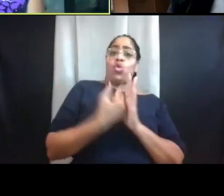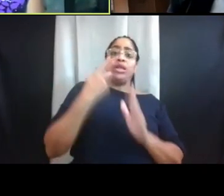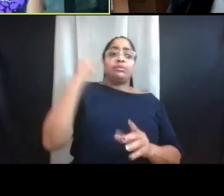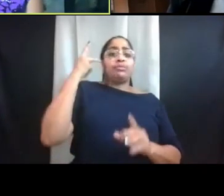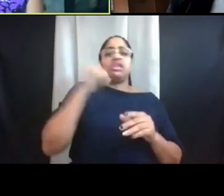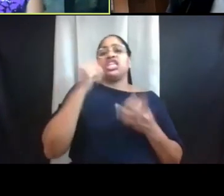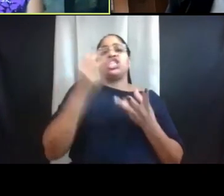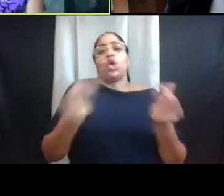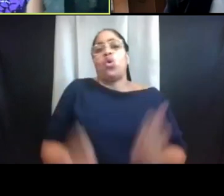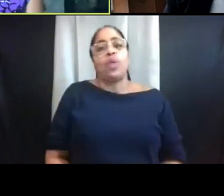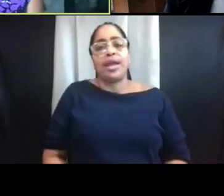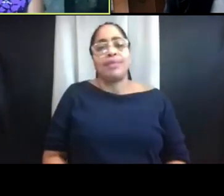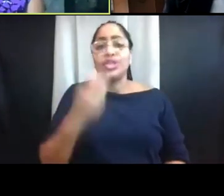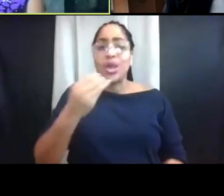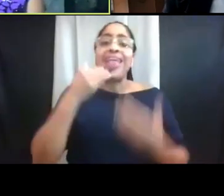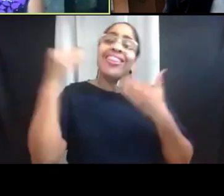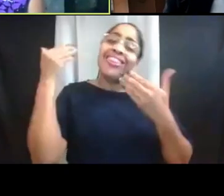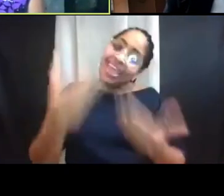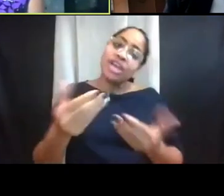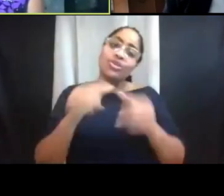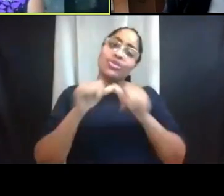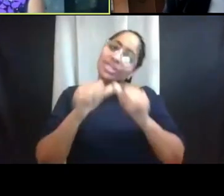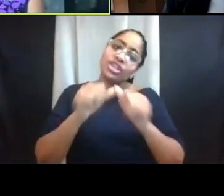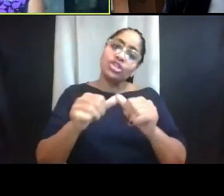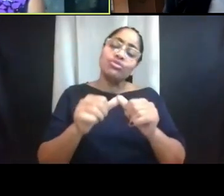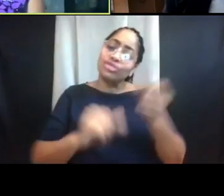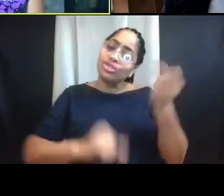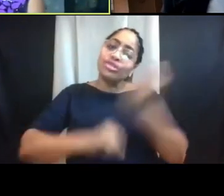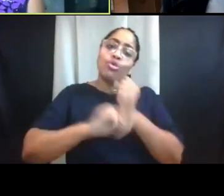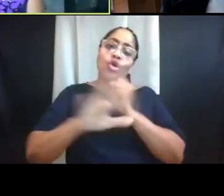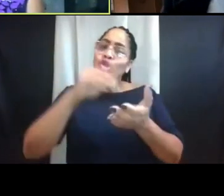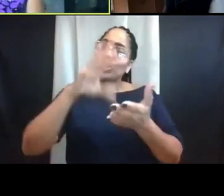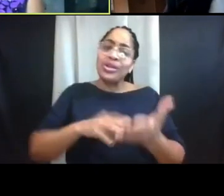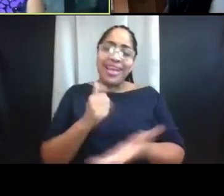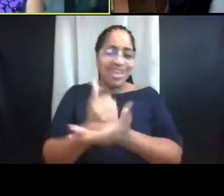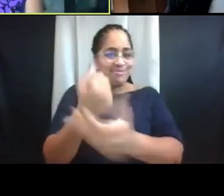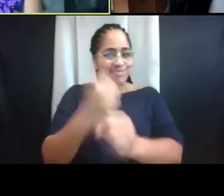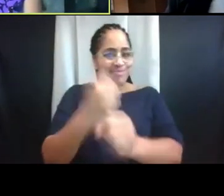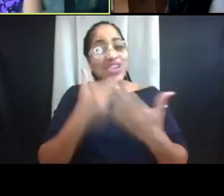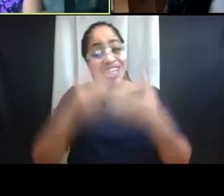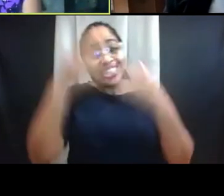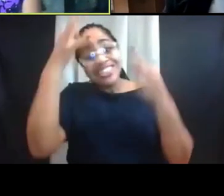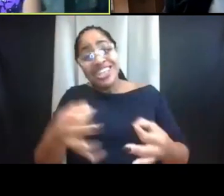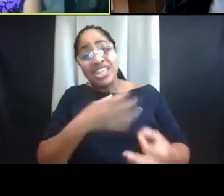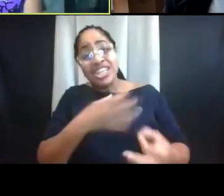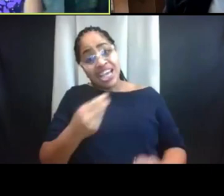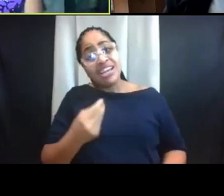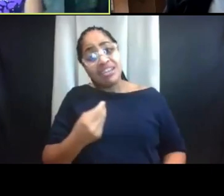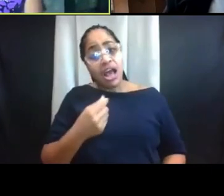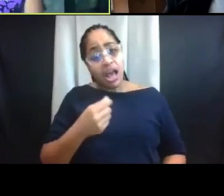So thank you; continue to support your students; help them make good decisions. And I think really encourage them to find ways